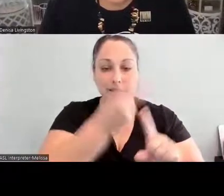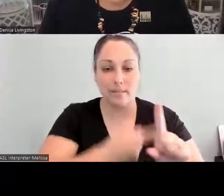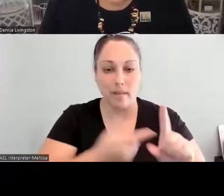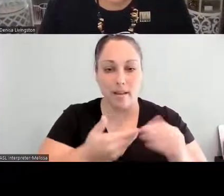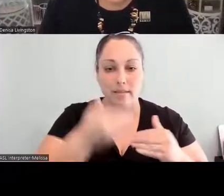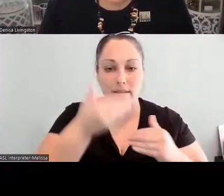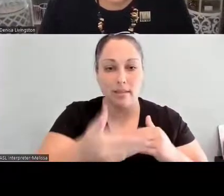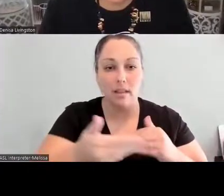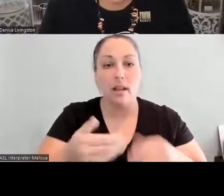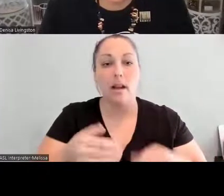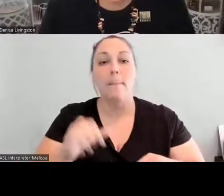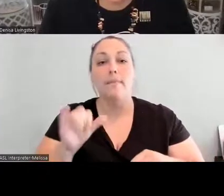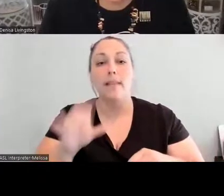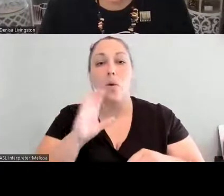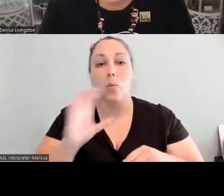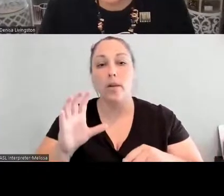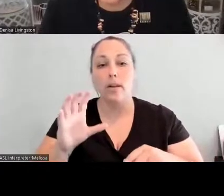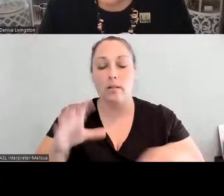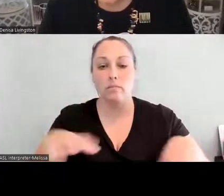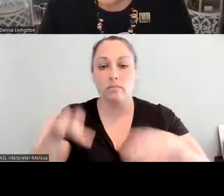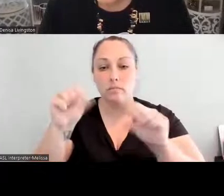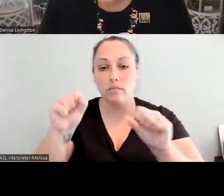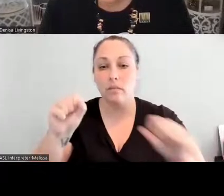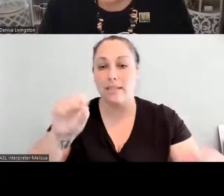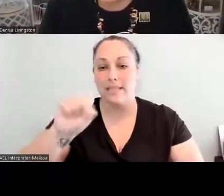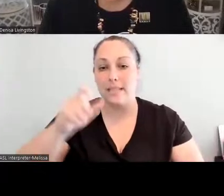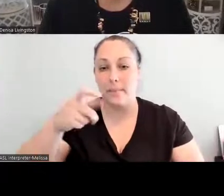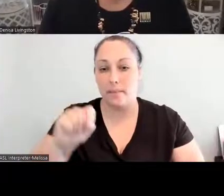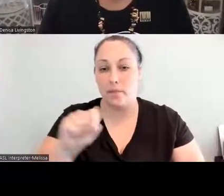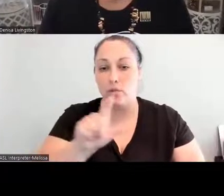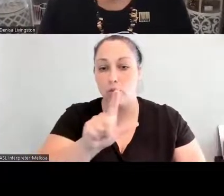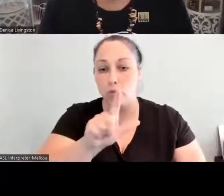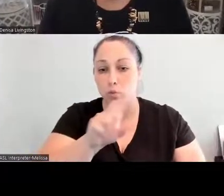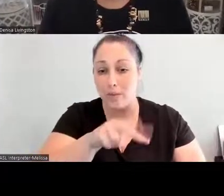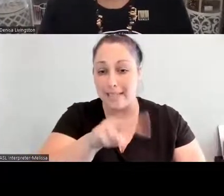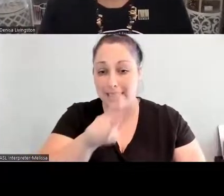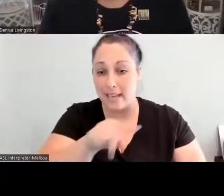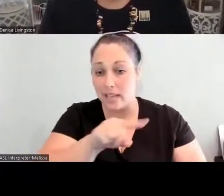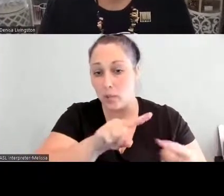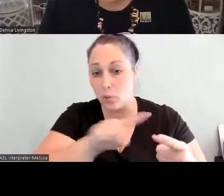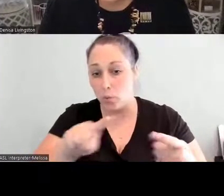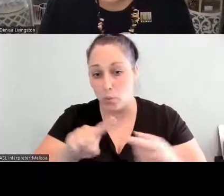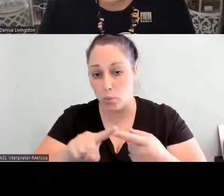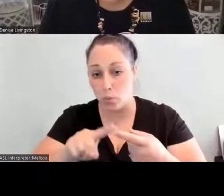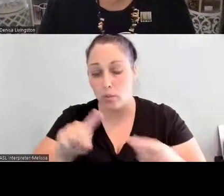September 22nd to the 26th in ‑‑ outside of Torino, excuse me, Italy.